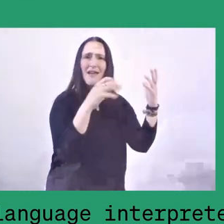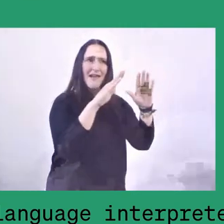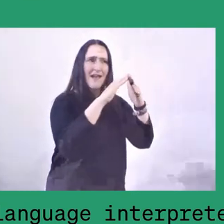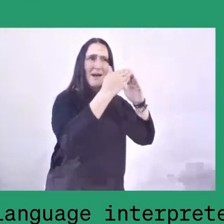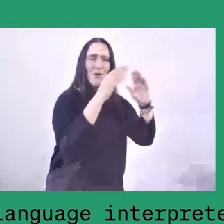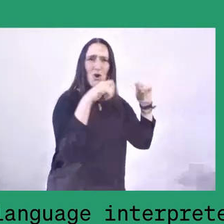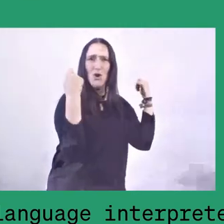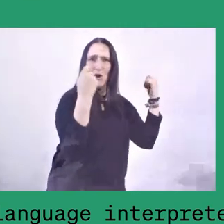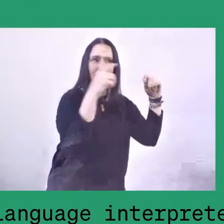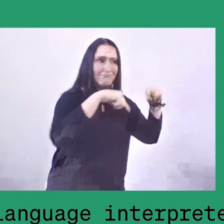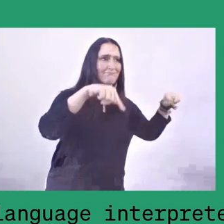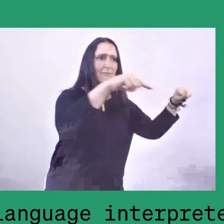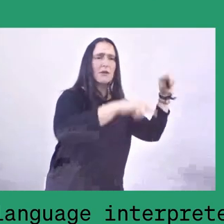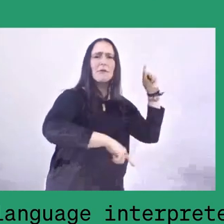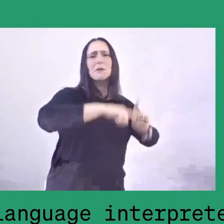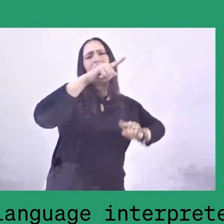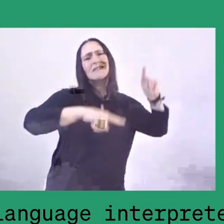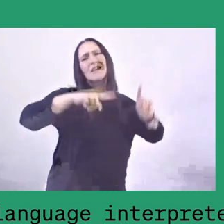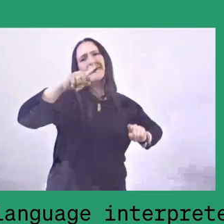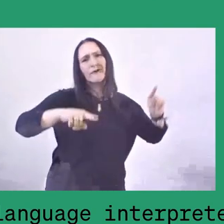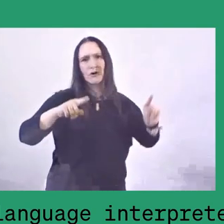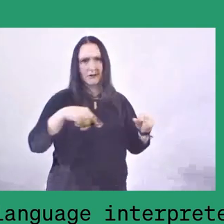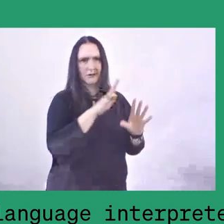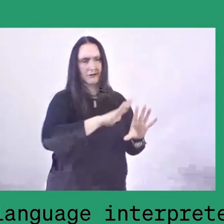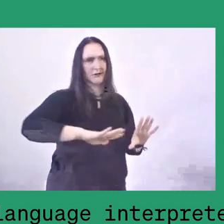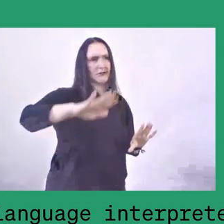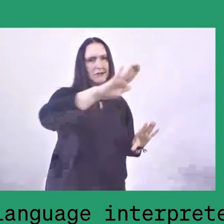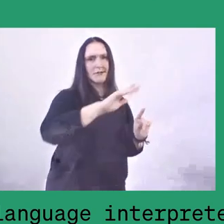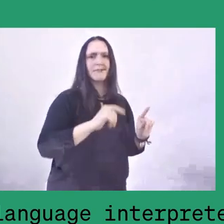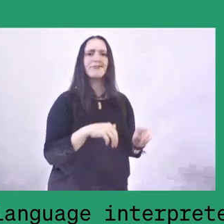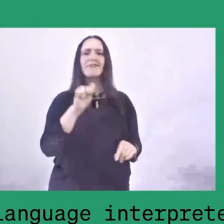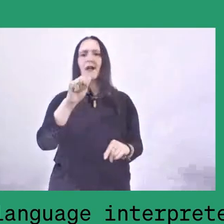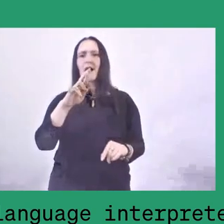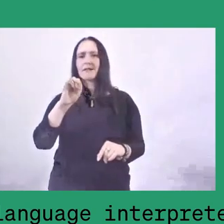The ones that Armin Salassa talks about and the ones that I talk about